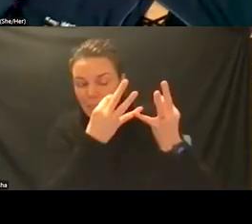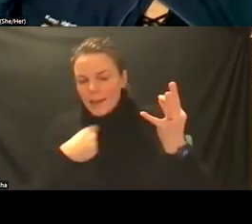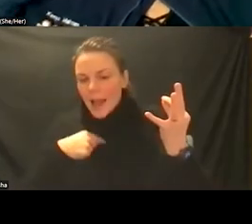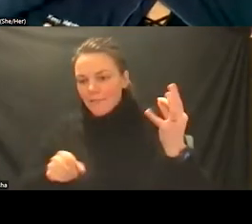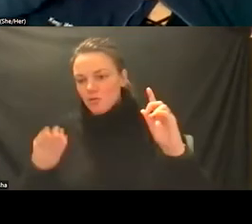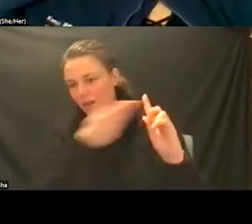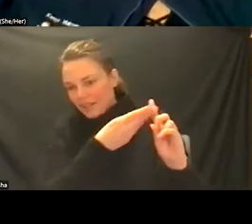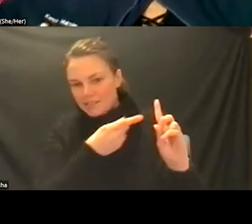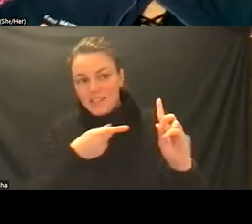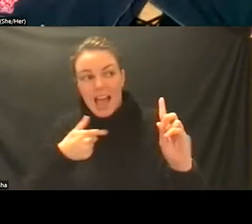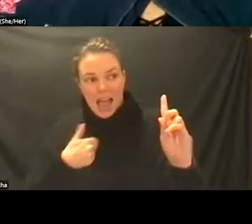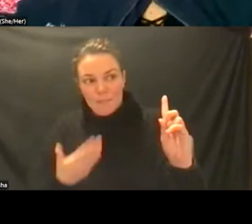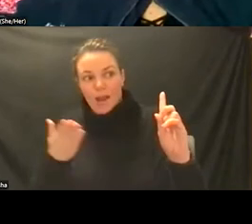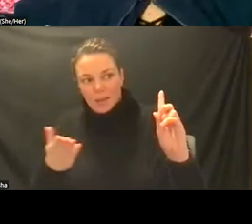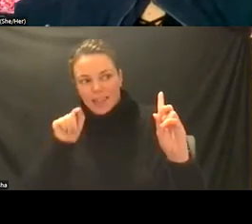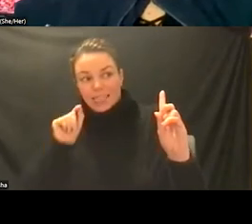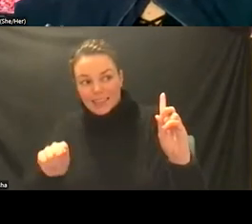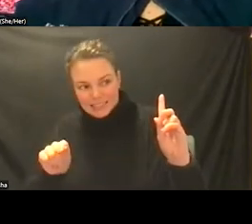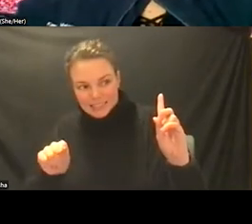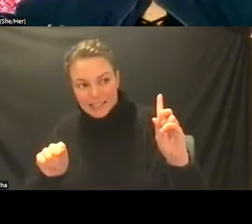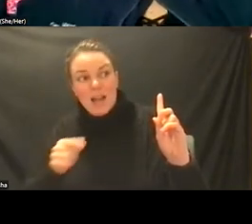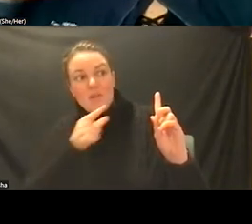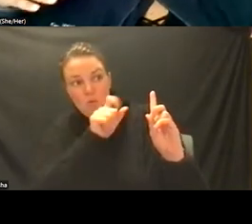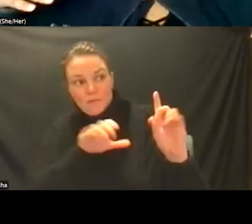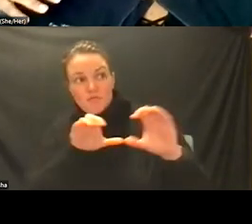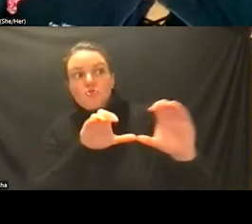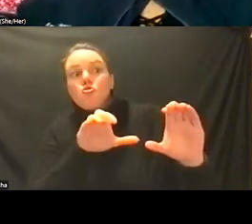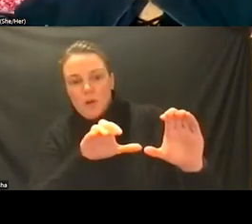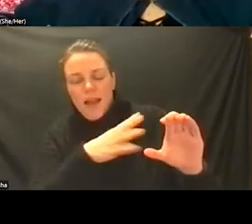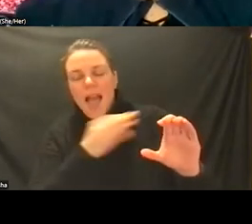and understand the long-term implications of why we're recommending them in ways that make sense